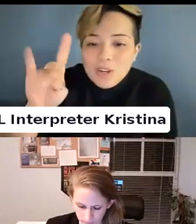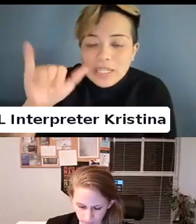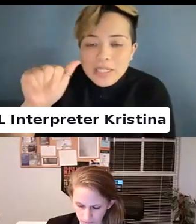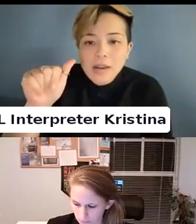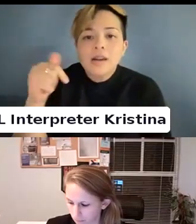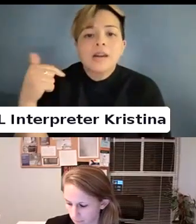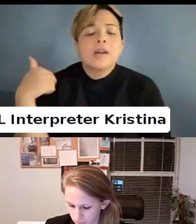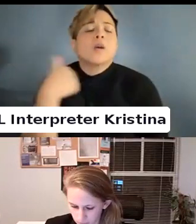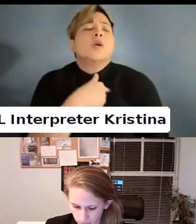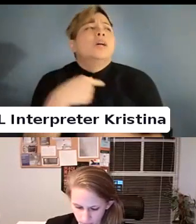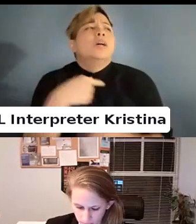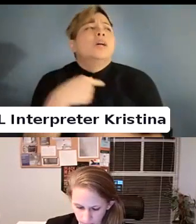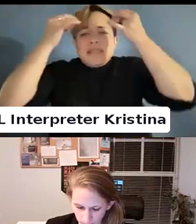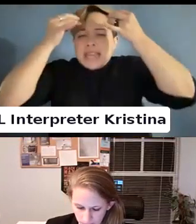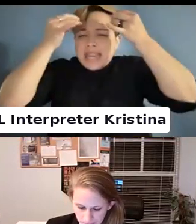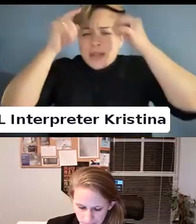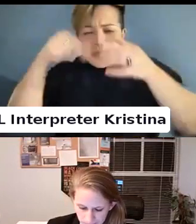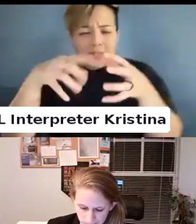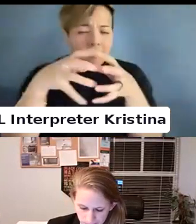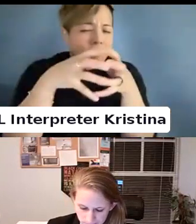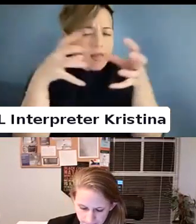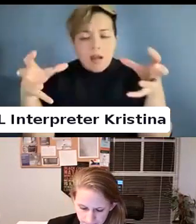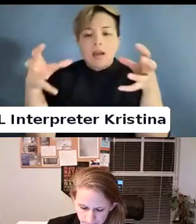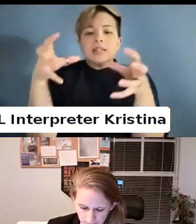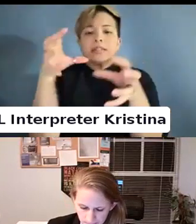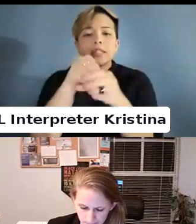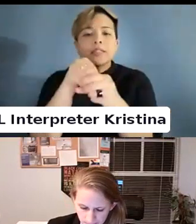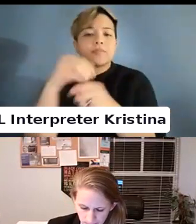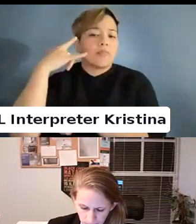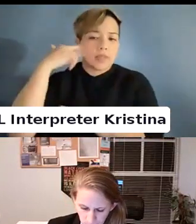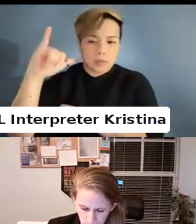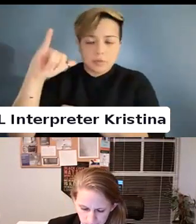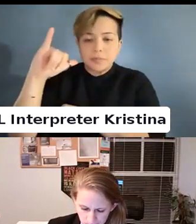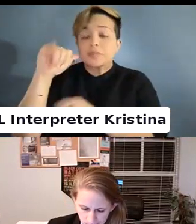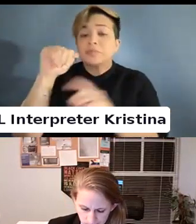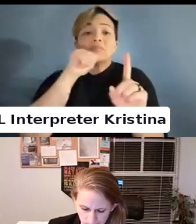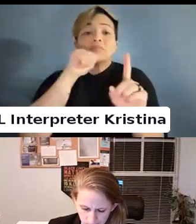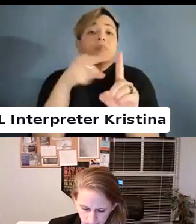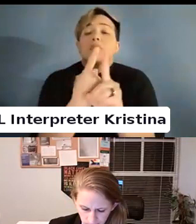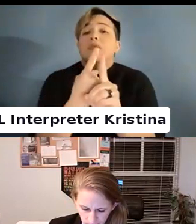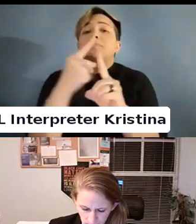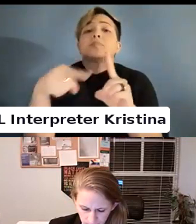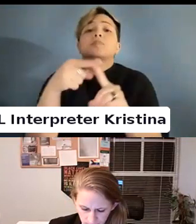We've been thinking about this a lot in California. Not only about gender affirming care.